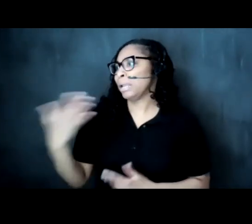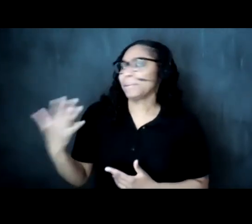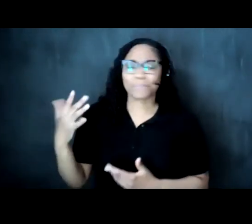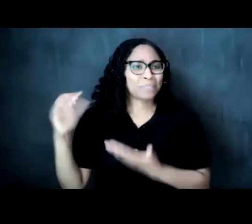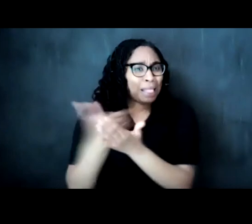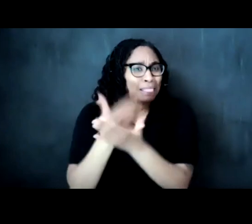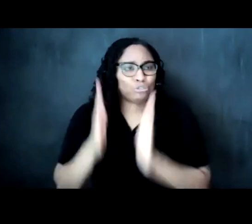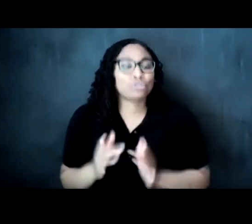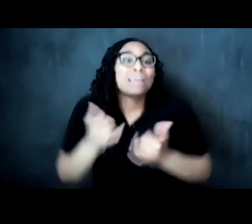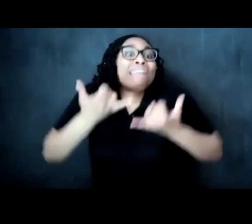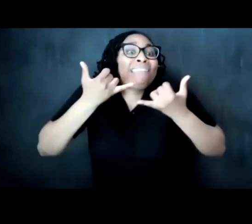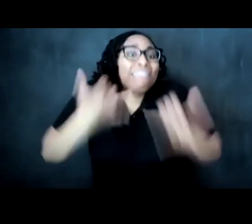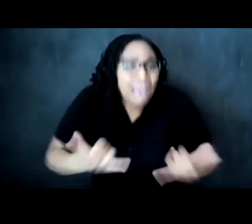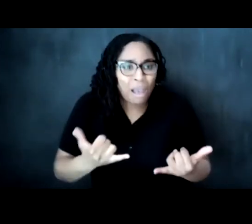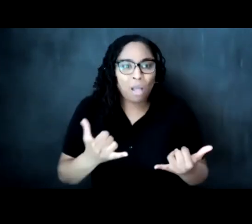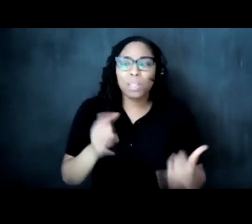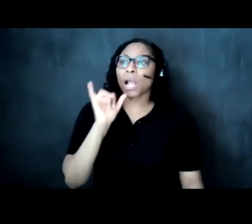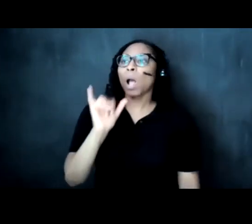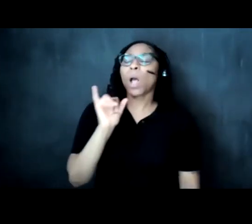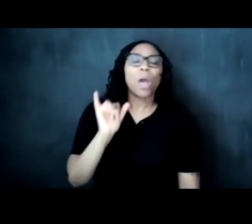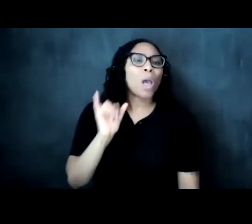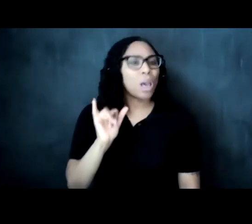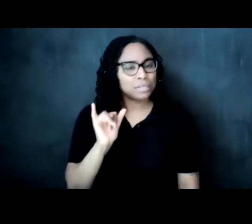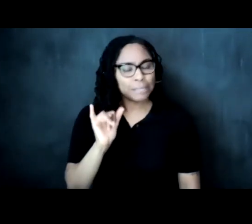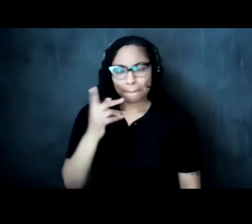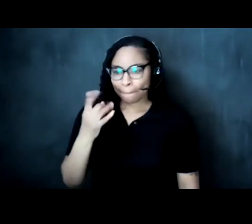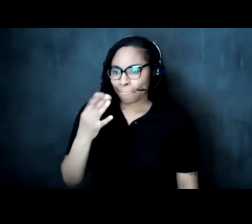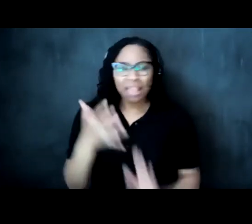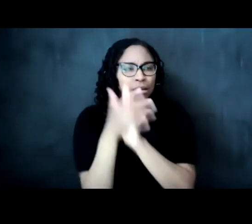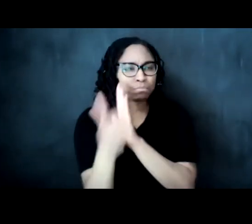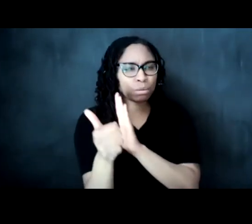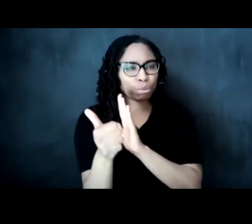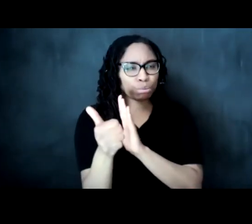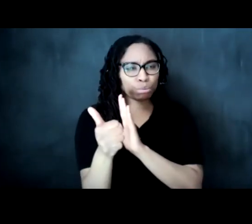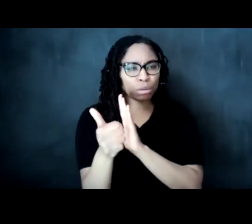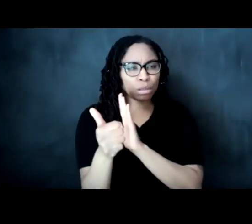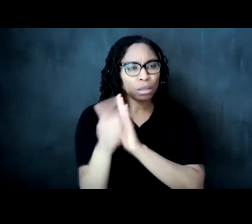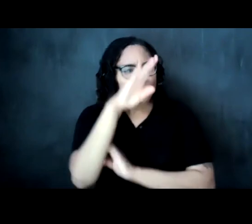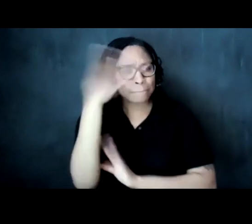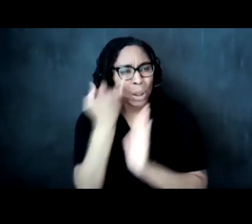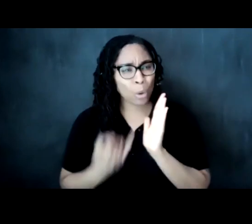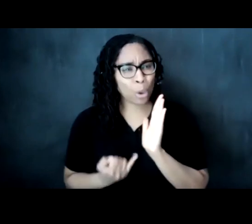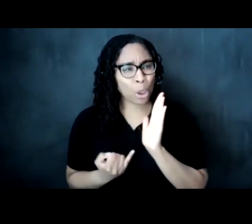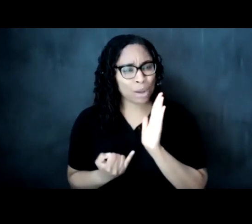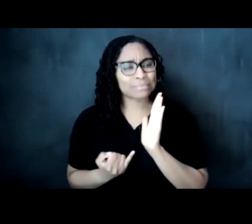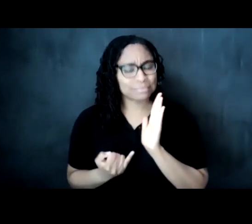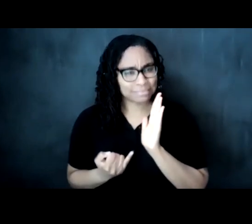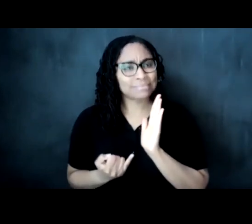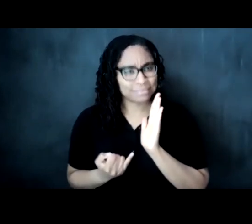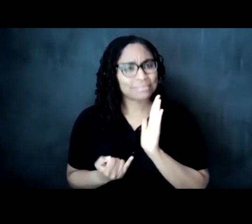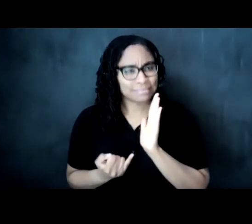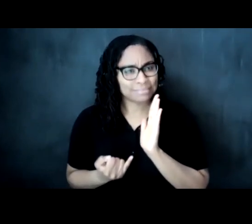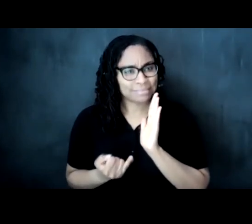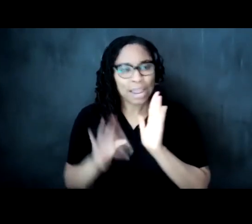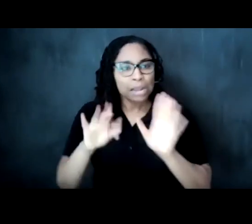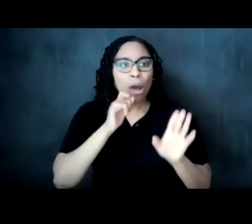to take seriously the the craft the craft of black art making beyond the household names